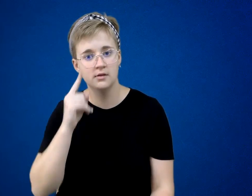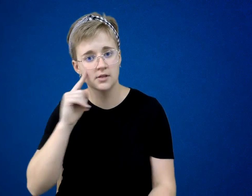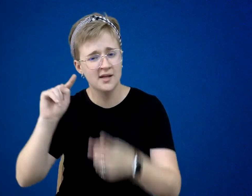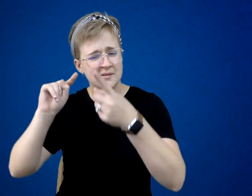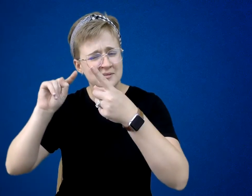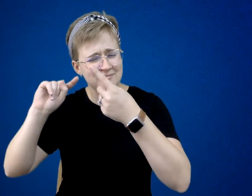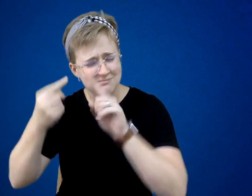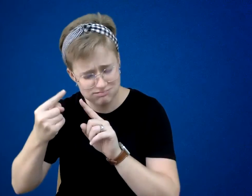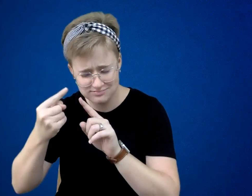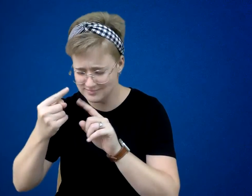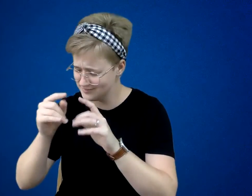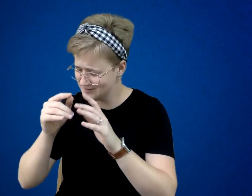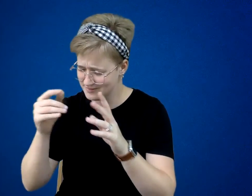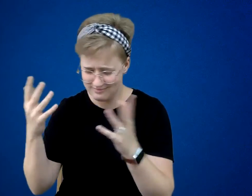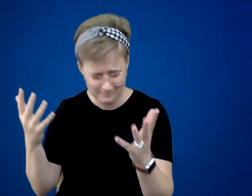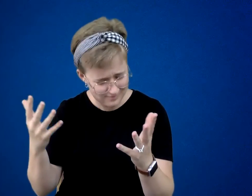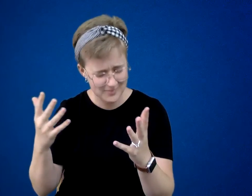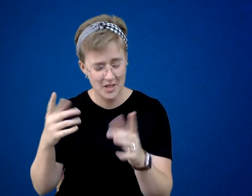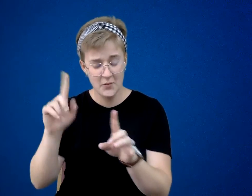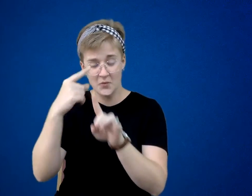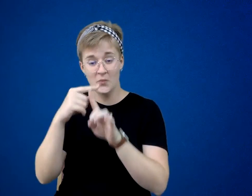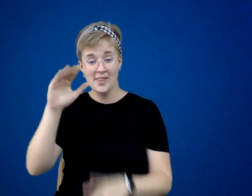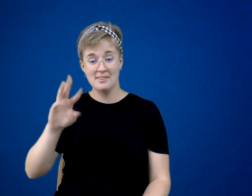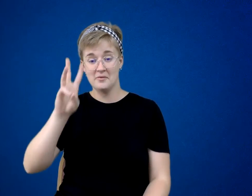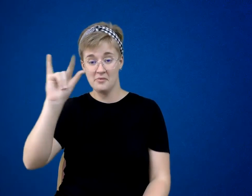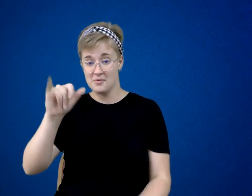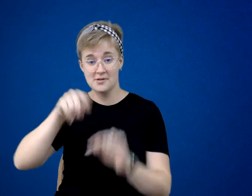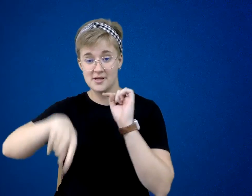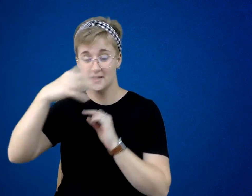And when little Willy couldn’t sleep, Searchlight couldn’t sleep.